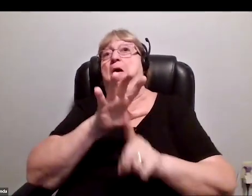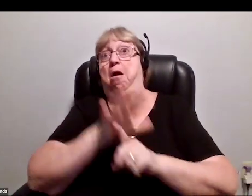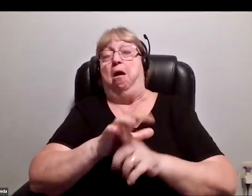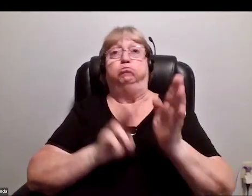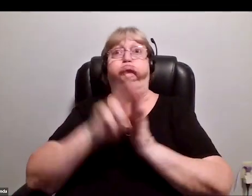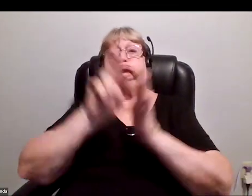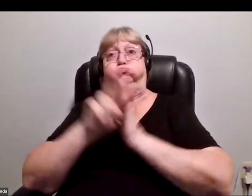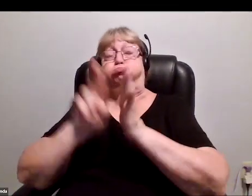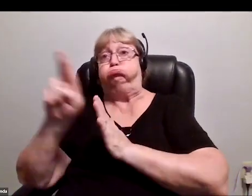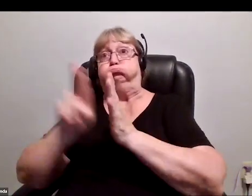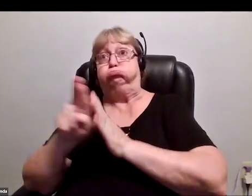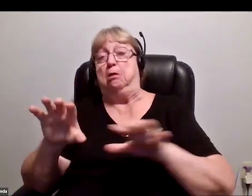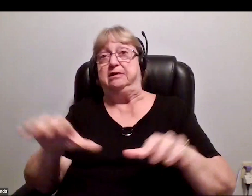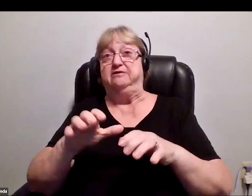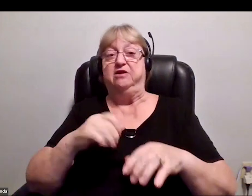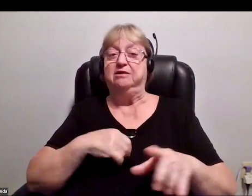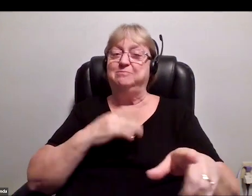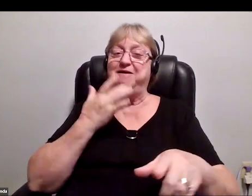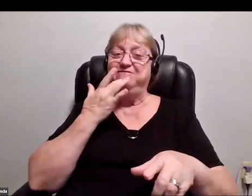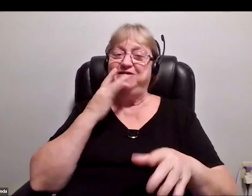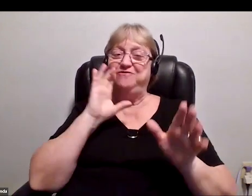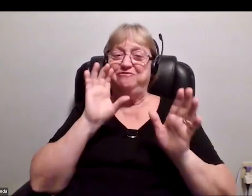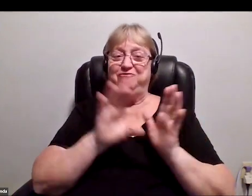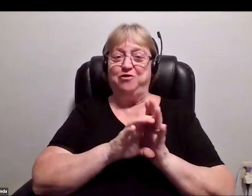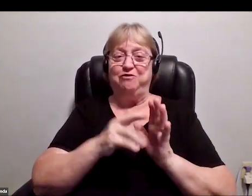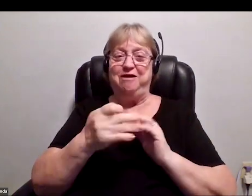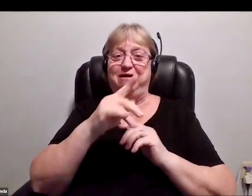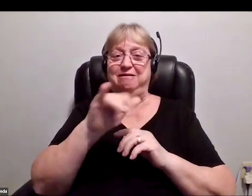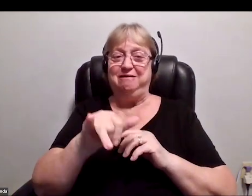Particular, this is one of my favorite photos is Hayley Arceneaux, who flew just a month